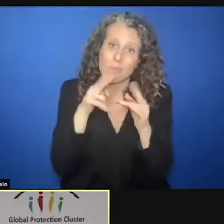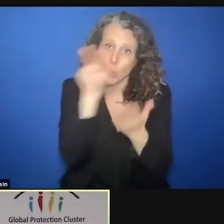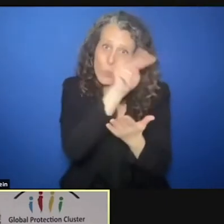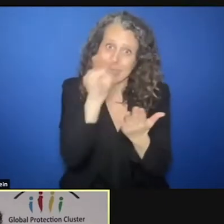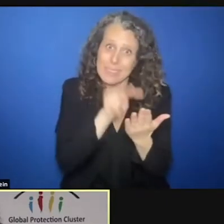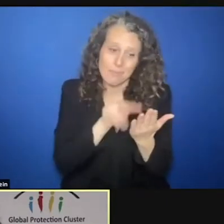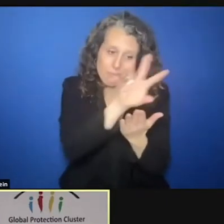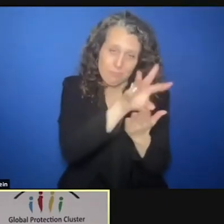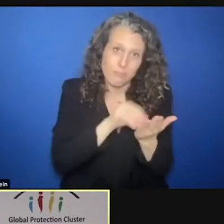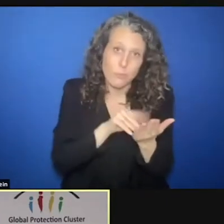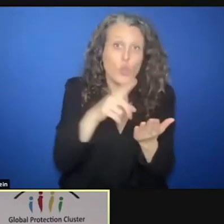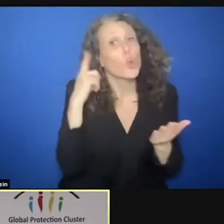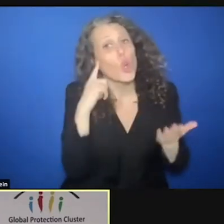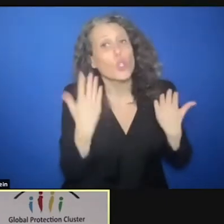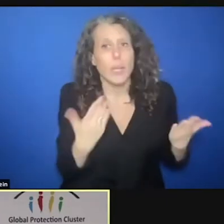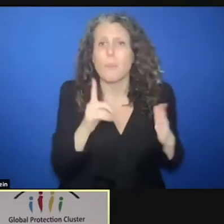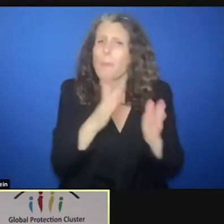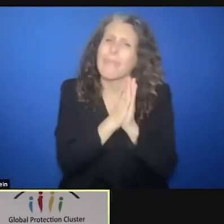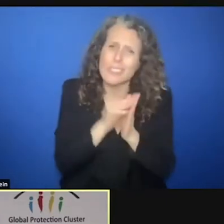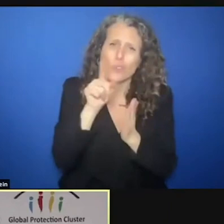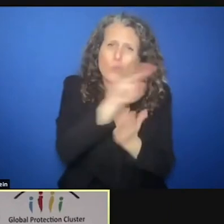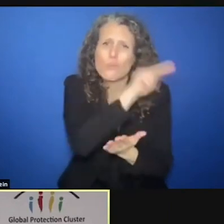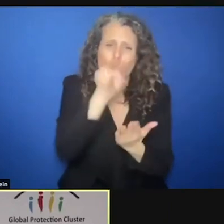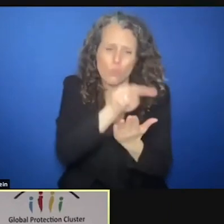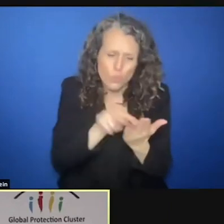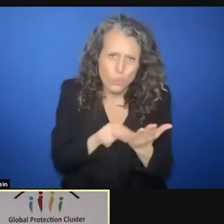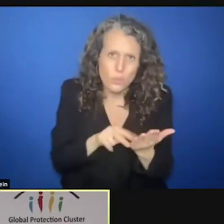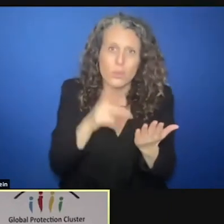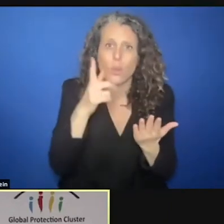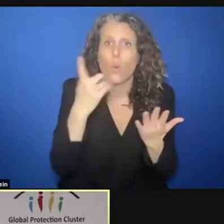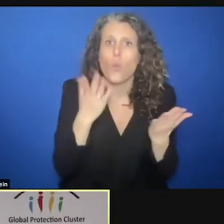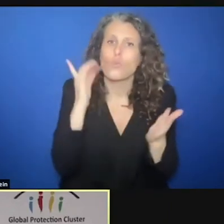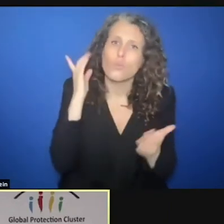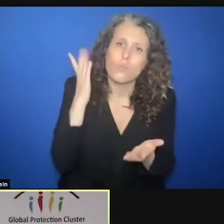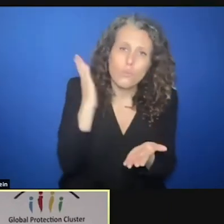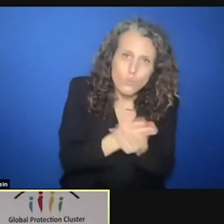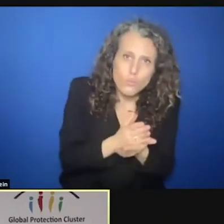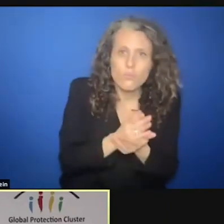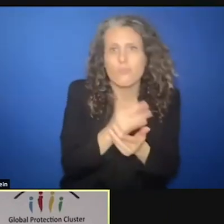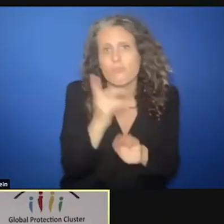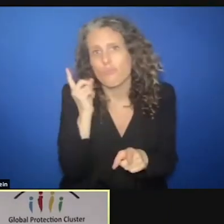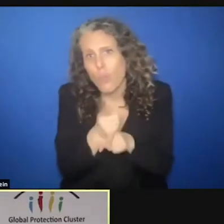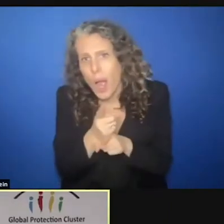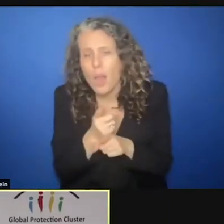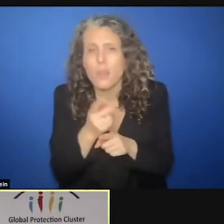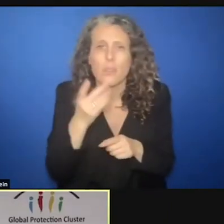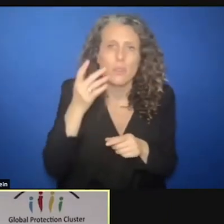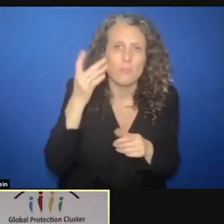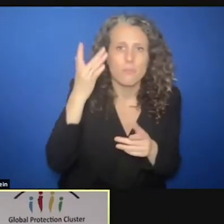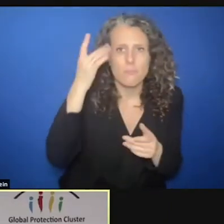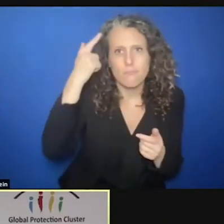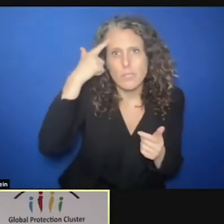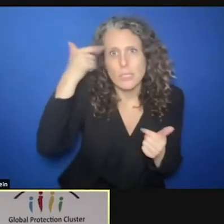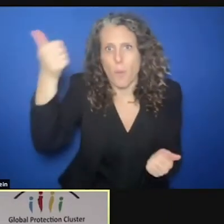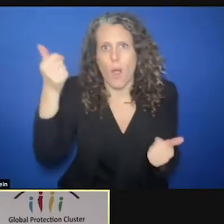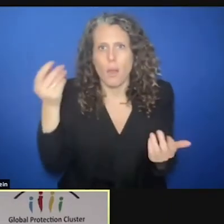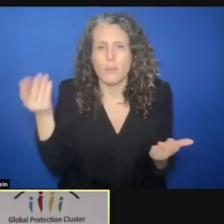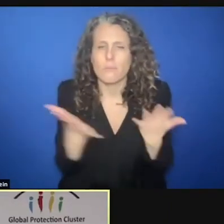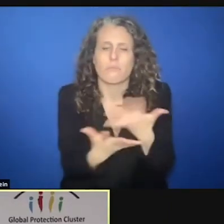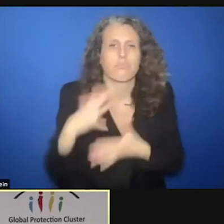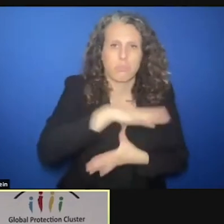and prioritize right and prioritize smart. My second message is to all the field colleagues